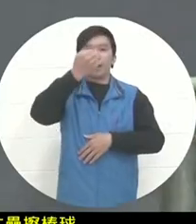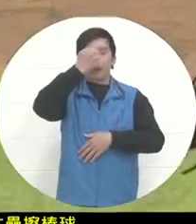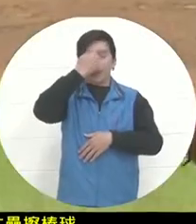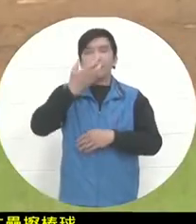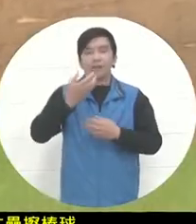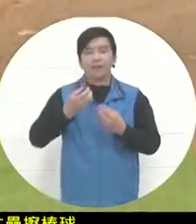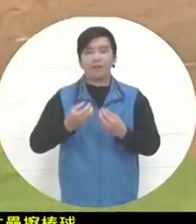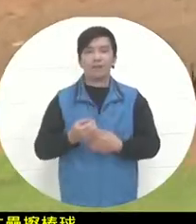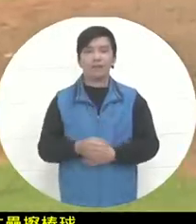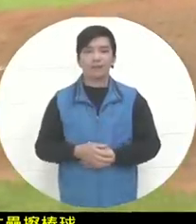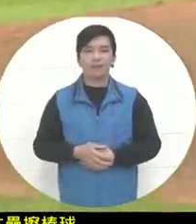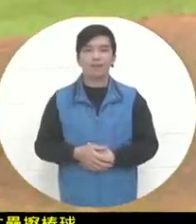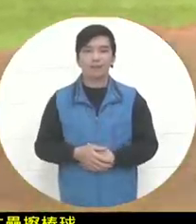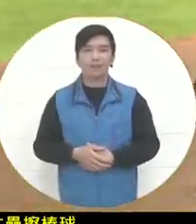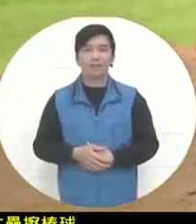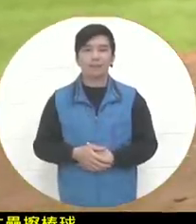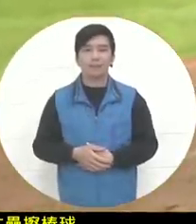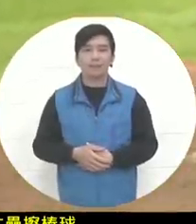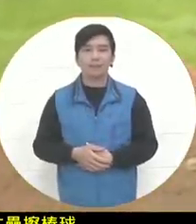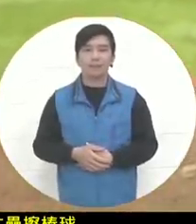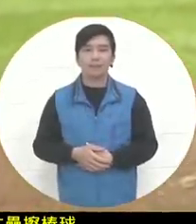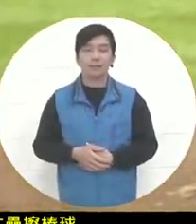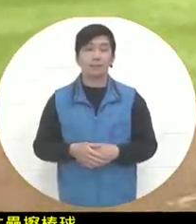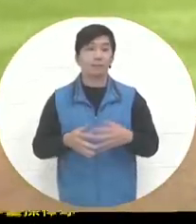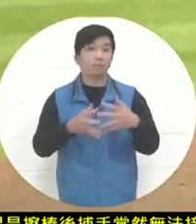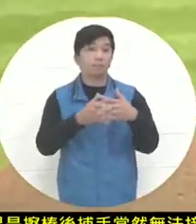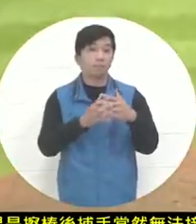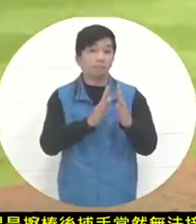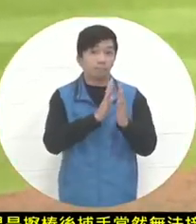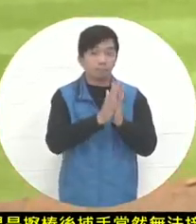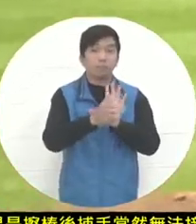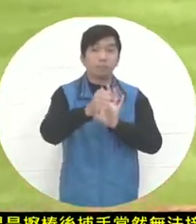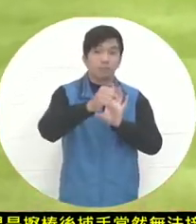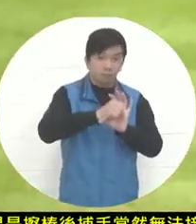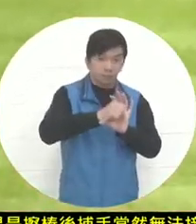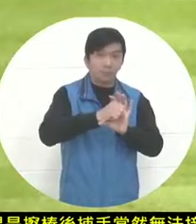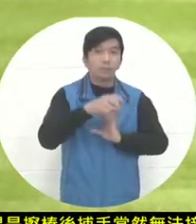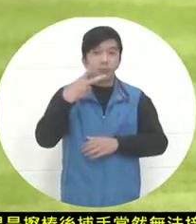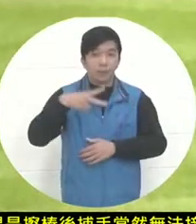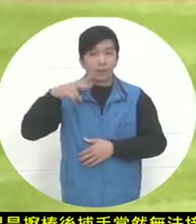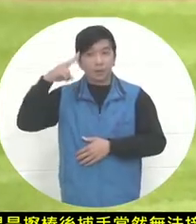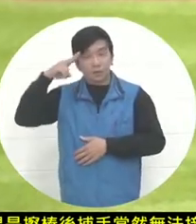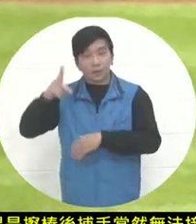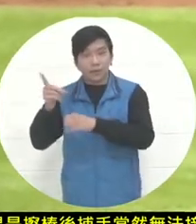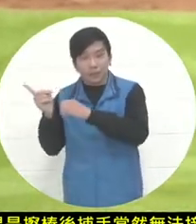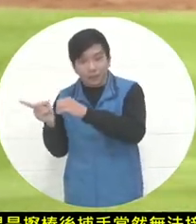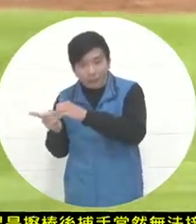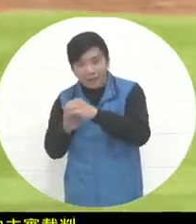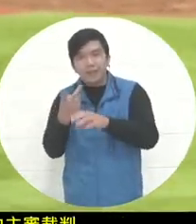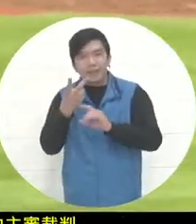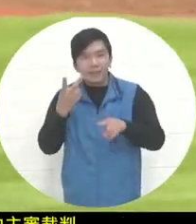, so the catcher of the American team and the Mexican batter knew that this situation was also a little bit with the umpire. As a compliment,